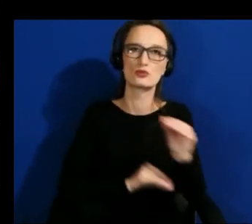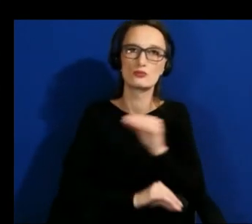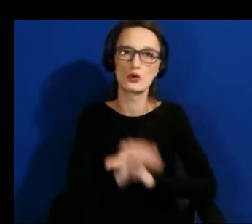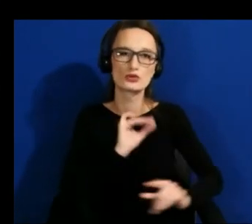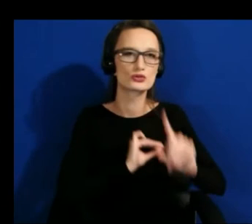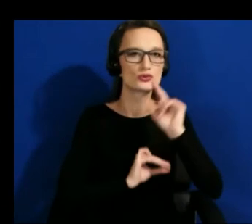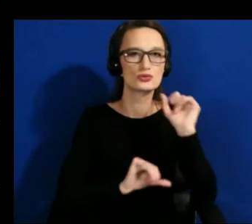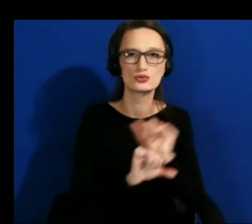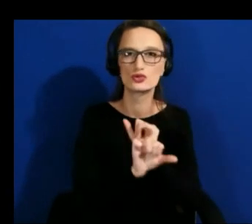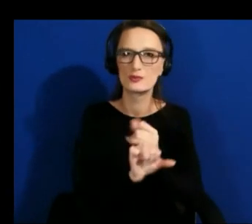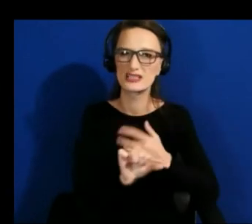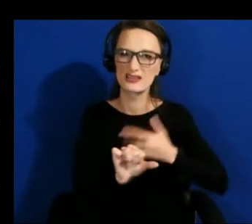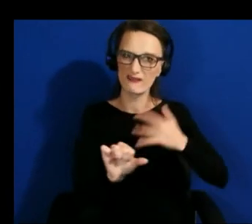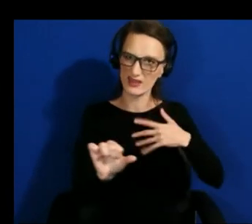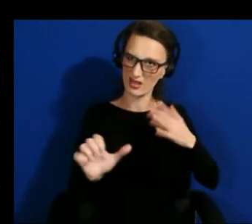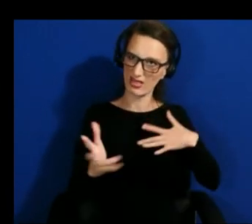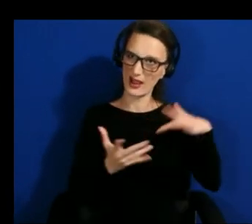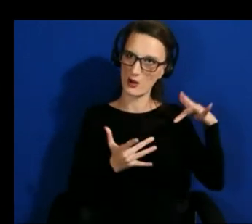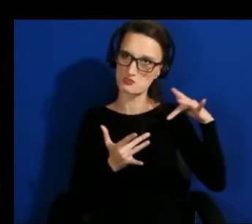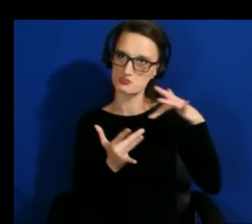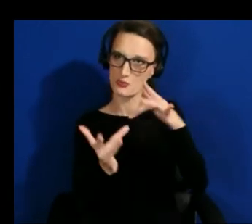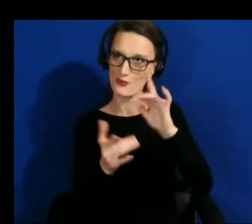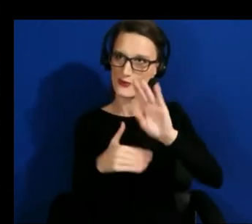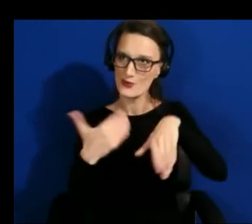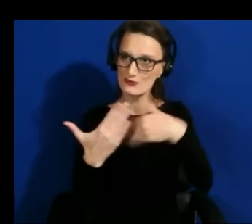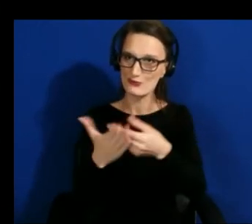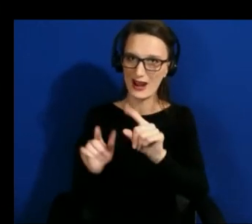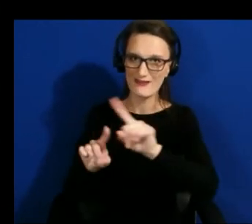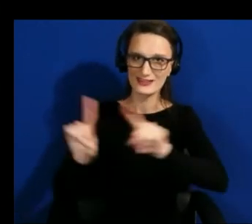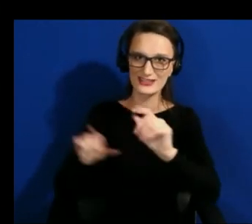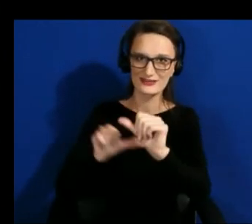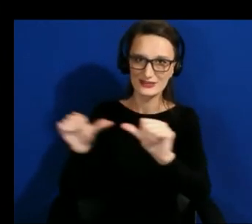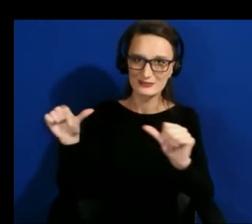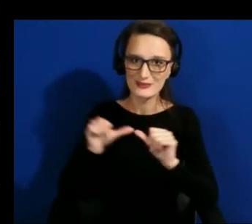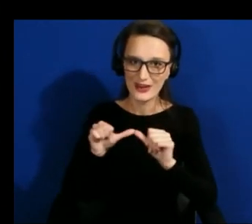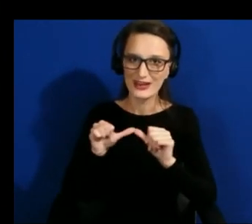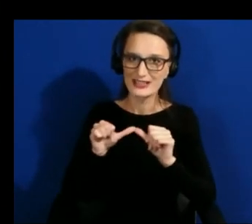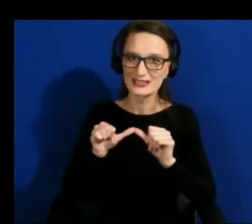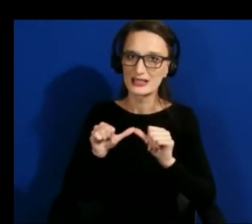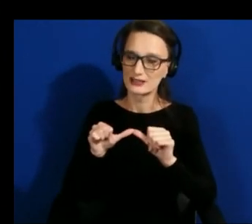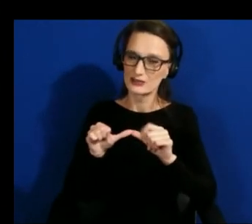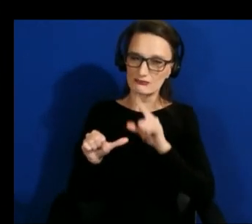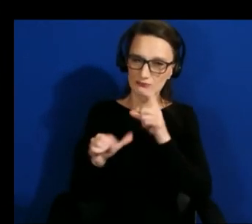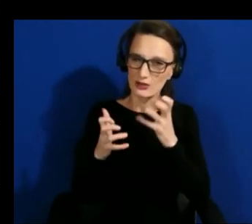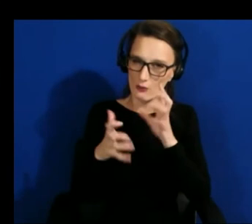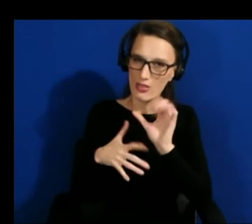and they they really want this sense of embodiment and immersion and that can be all well and good in